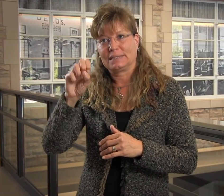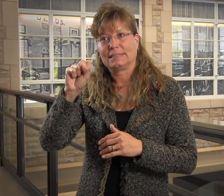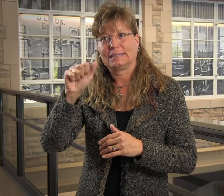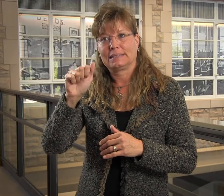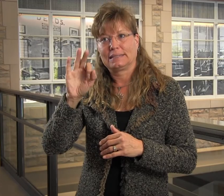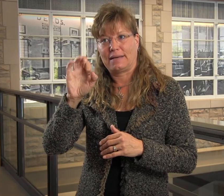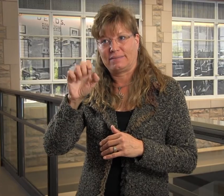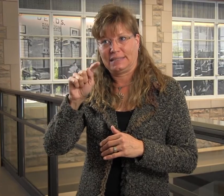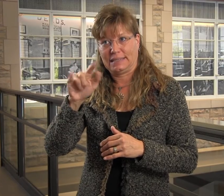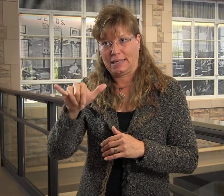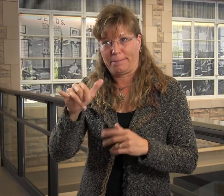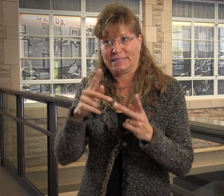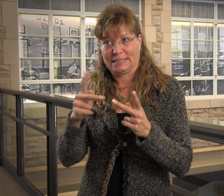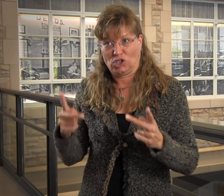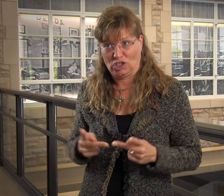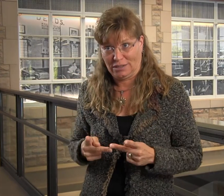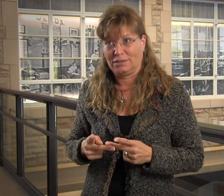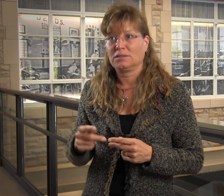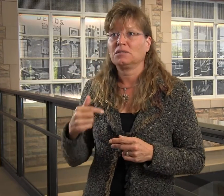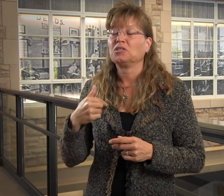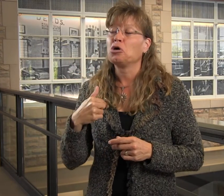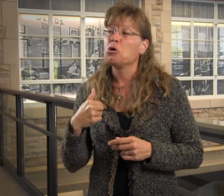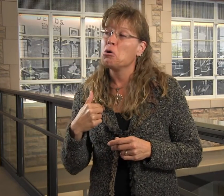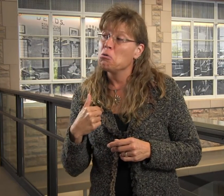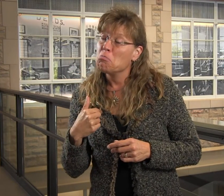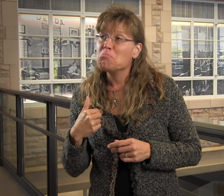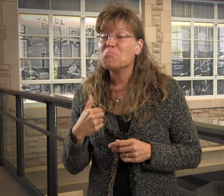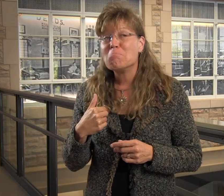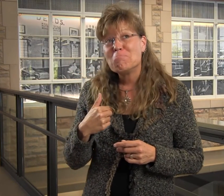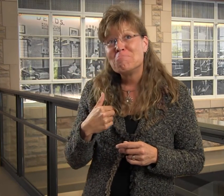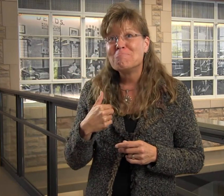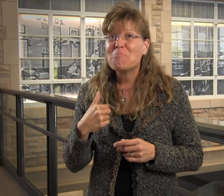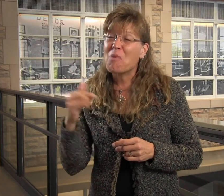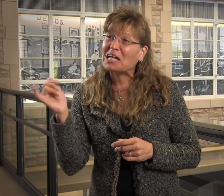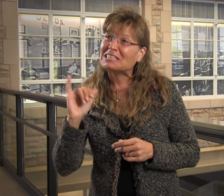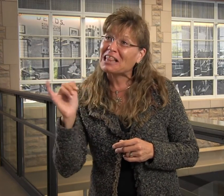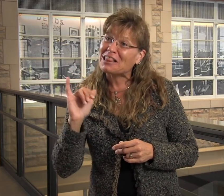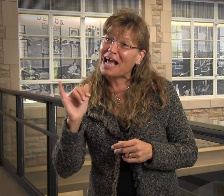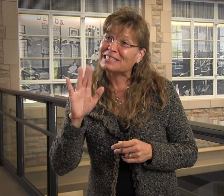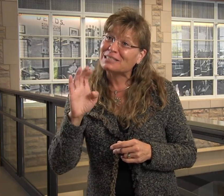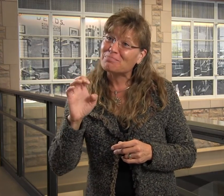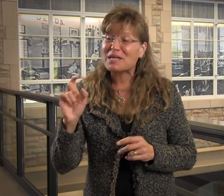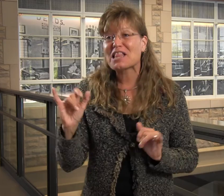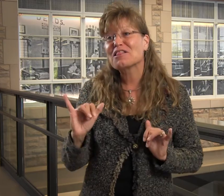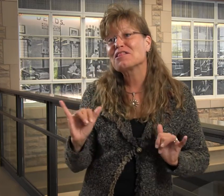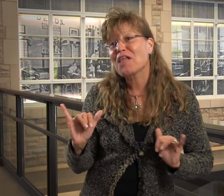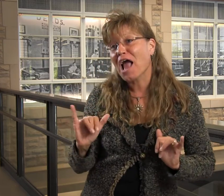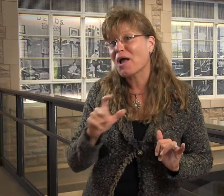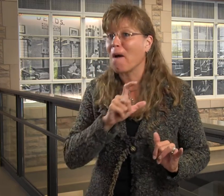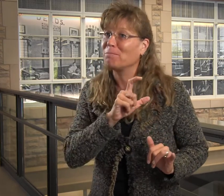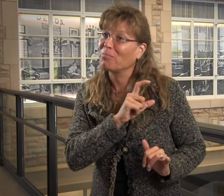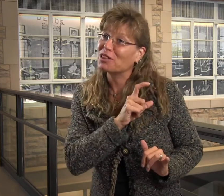They opened a campus safety position, and I thought, "Huh, that's kind of intriguing."